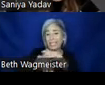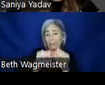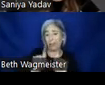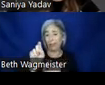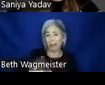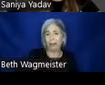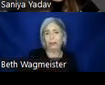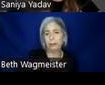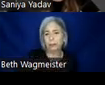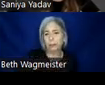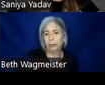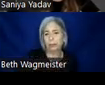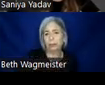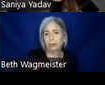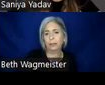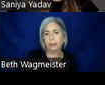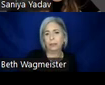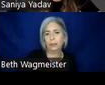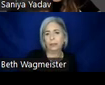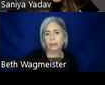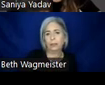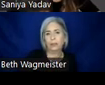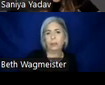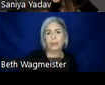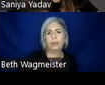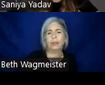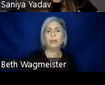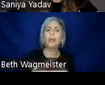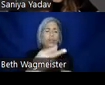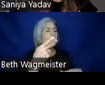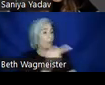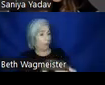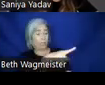have for you, it is a video of a product team that wasn't using an accessible design system,